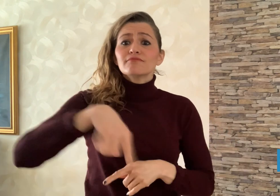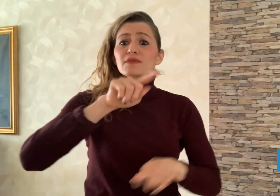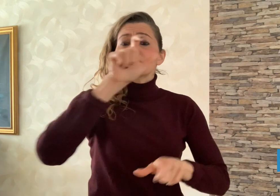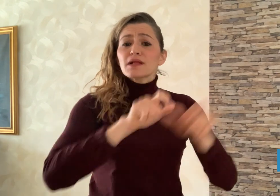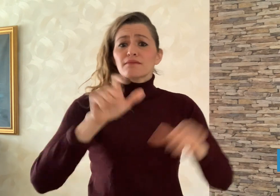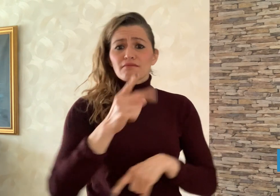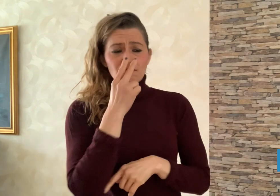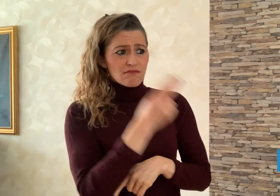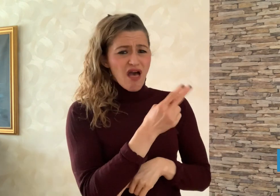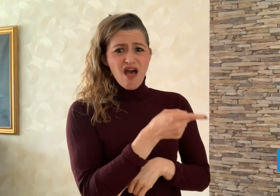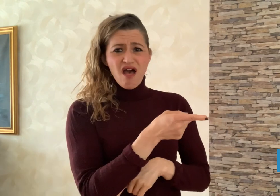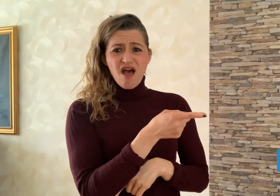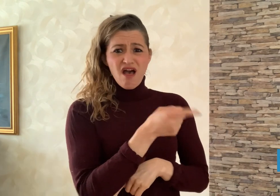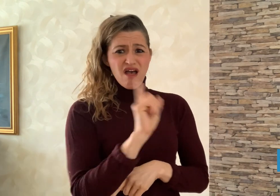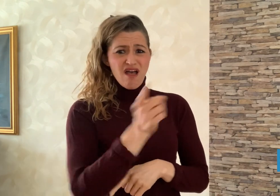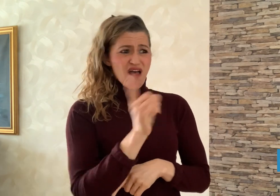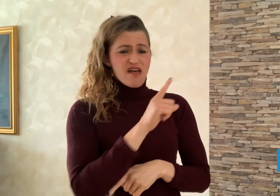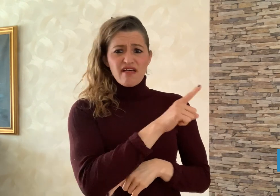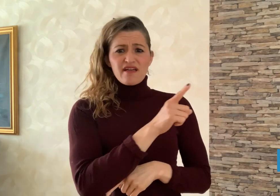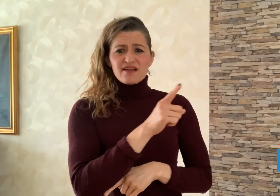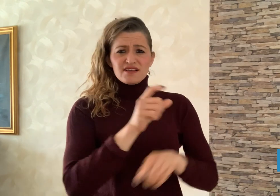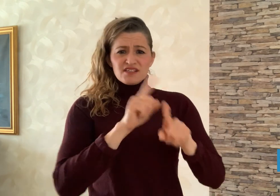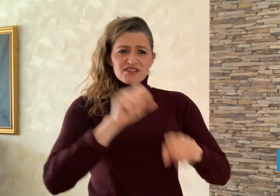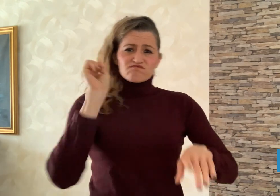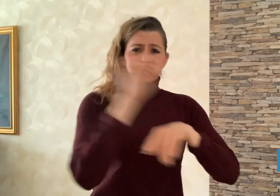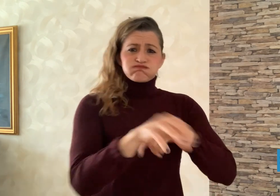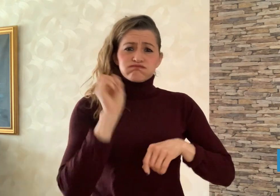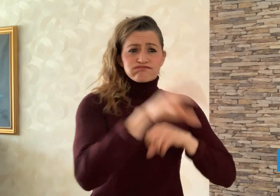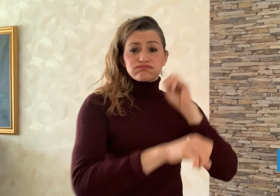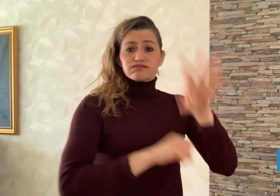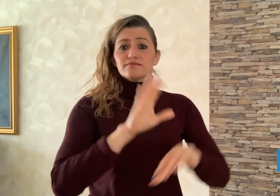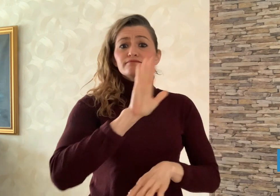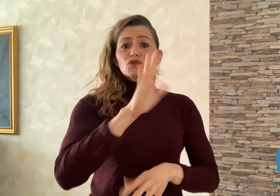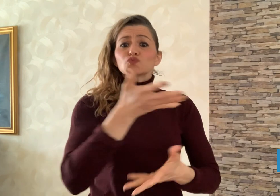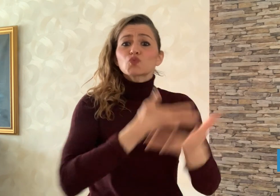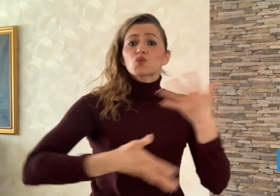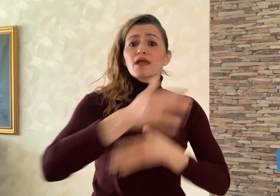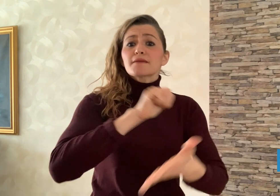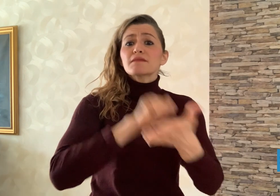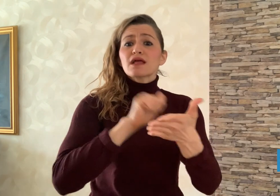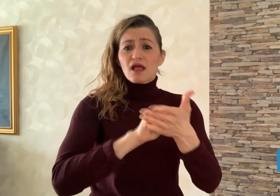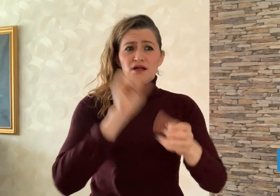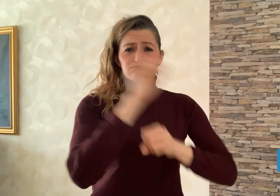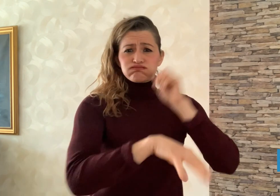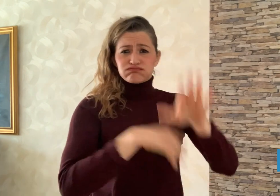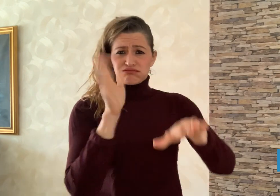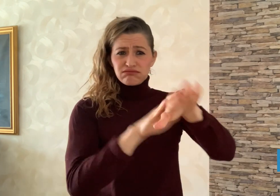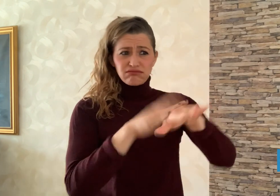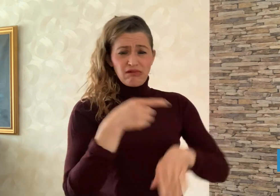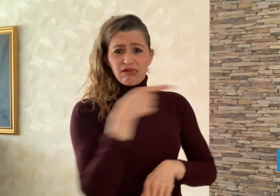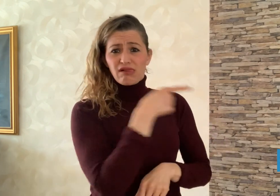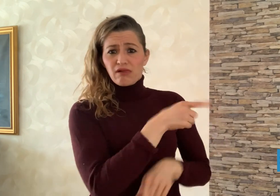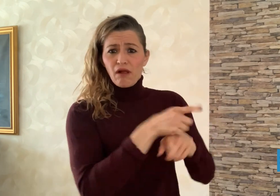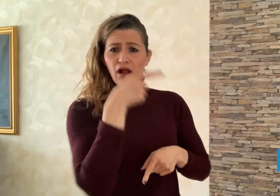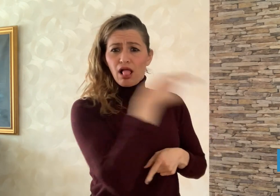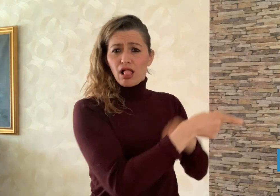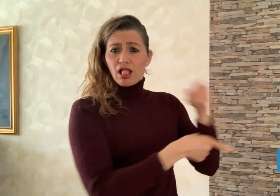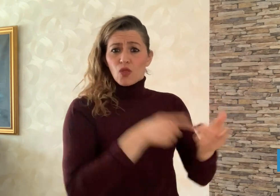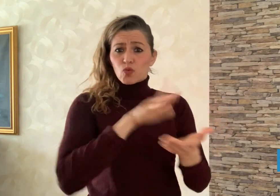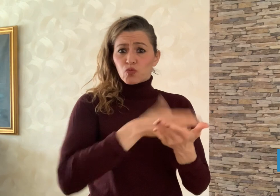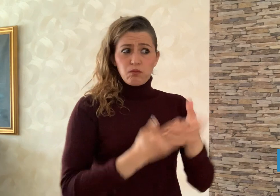"too animated and distracting" while interpreting the prime minister